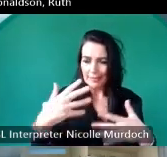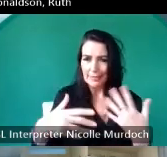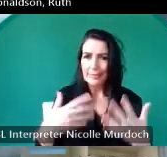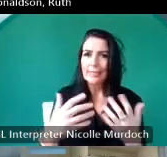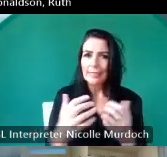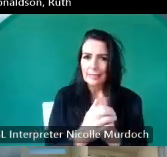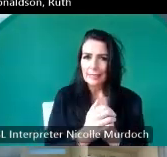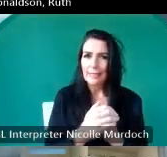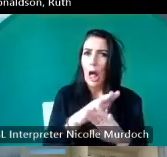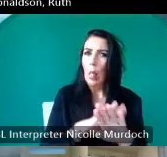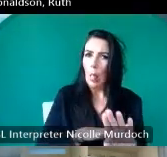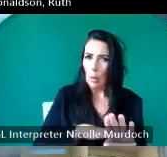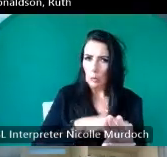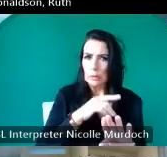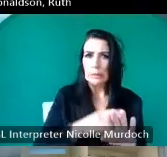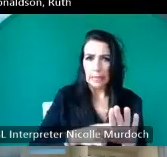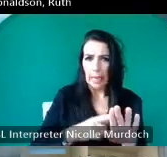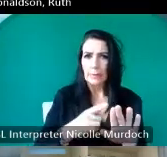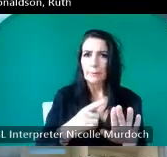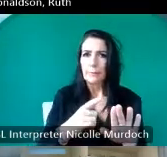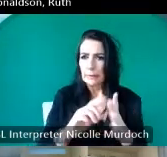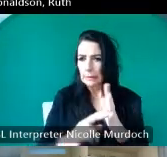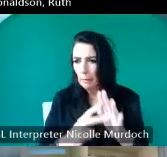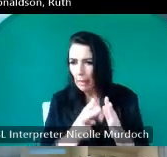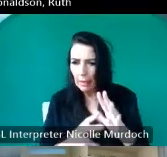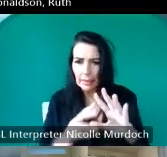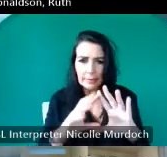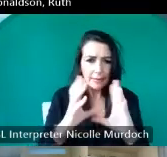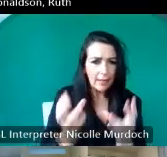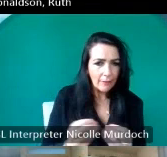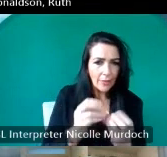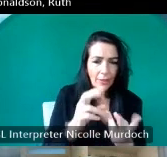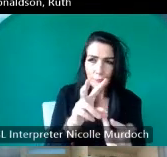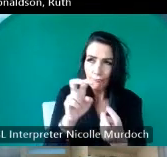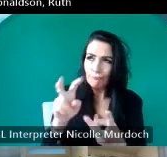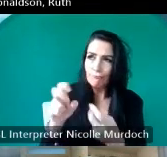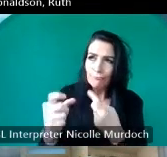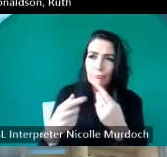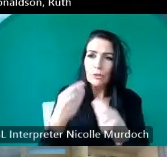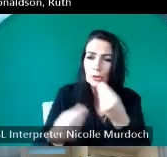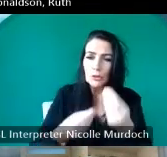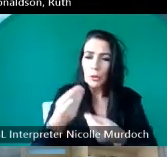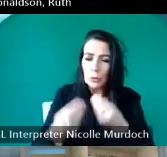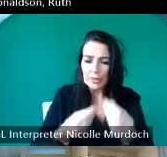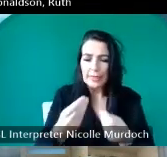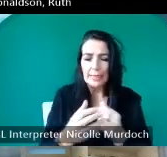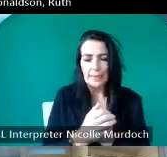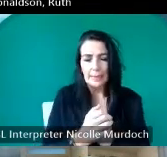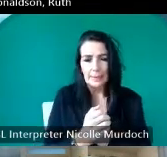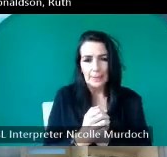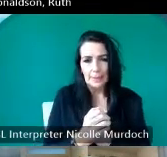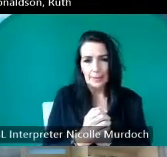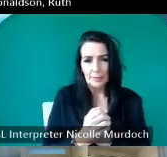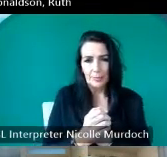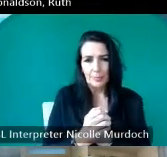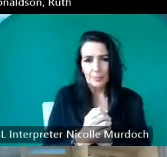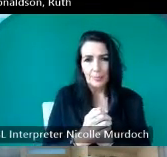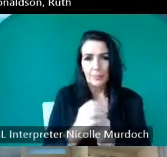a long time to do the Gathering my task was to gather the stories from the small aisles because